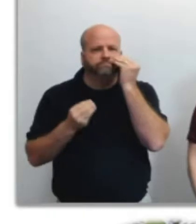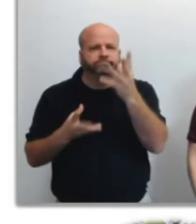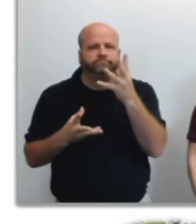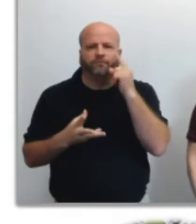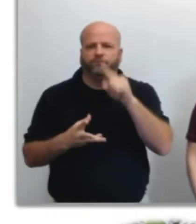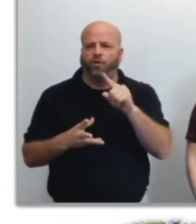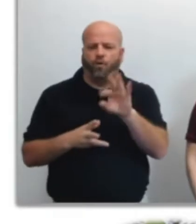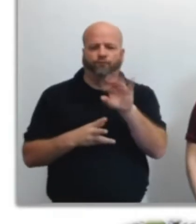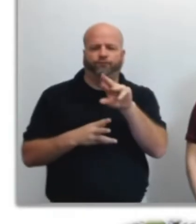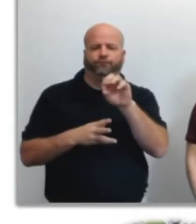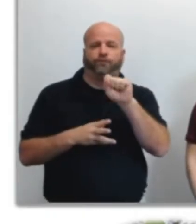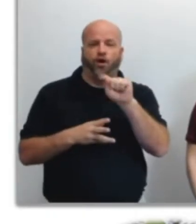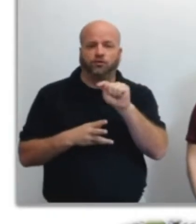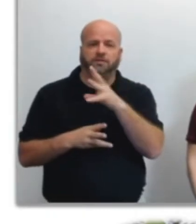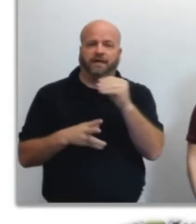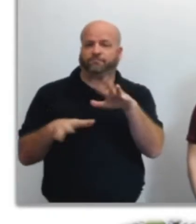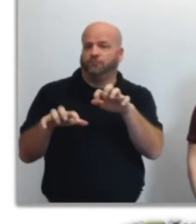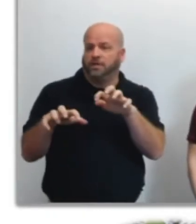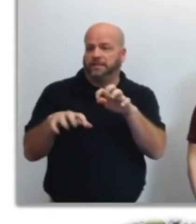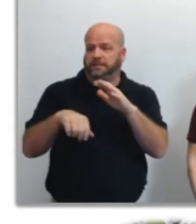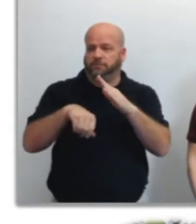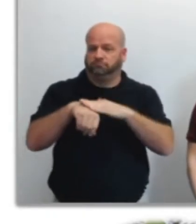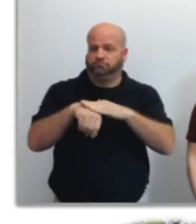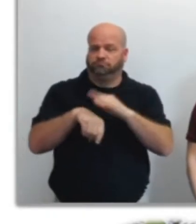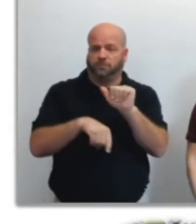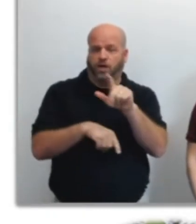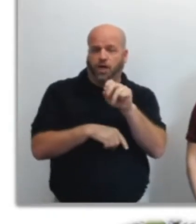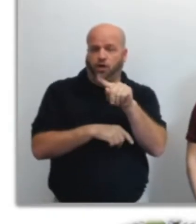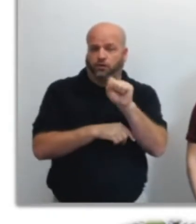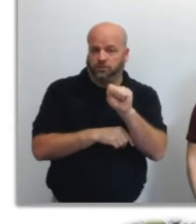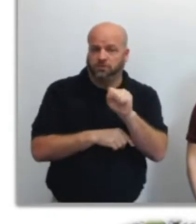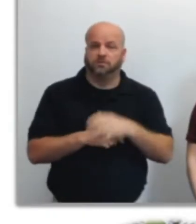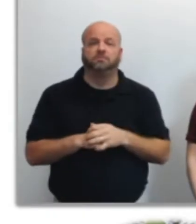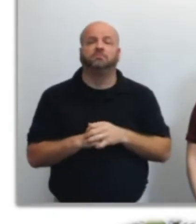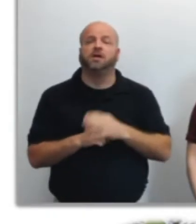so be sure to know your local criteria. During the growing season, a